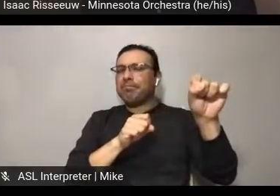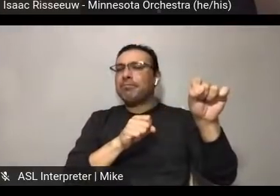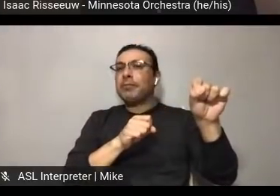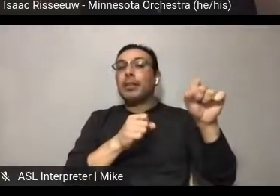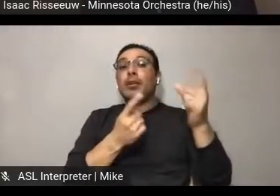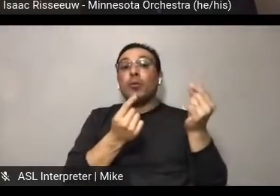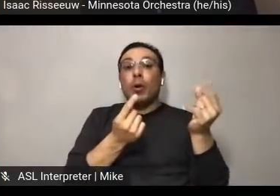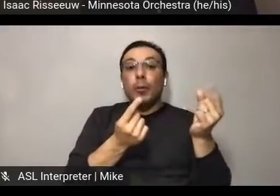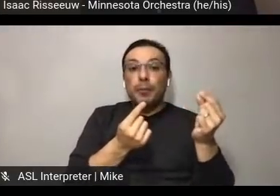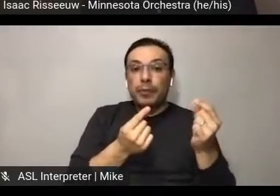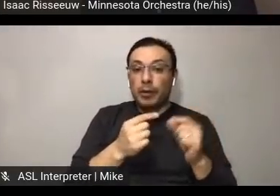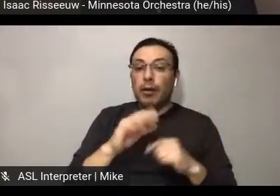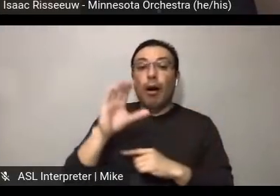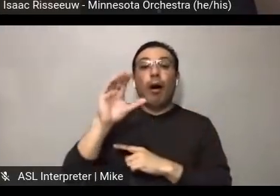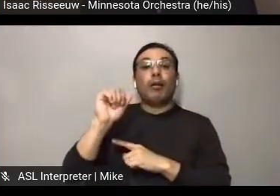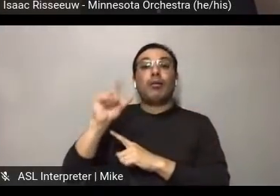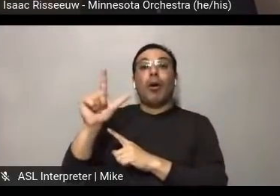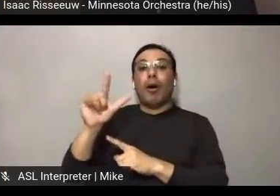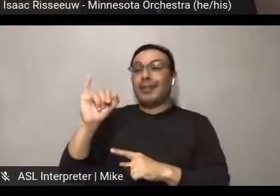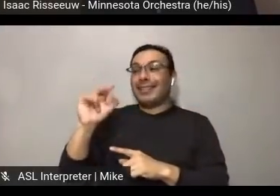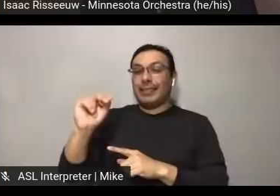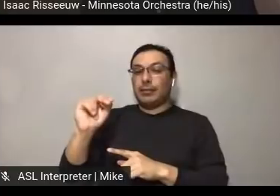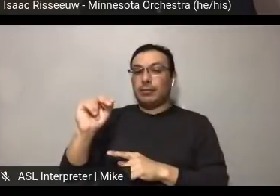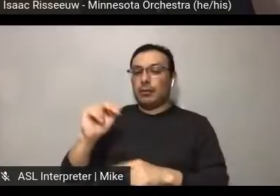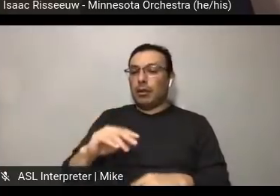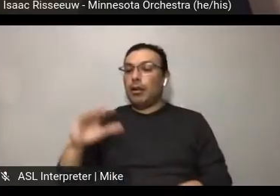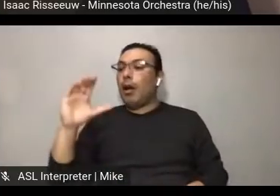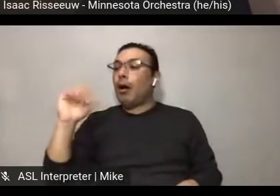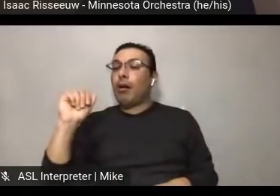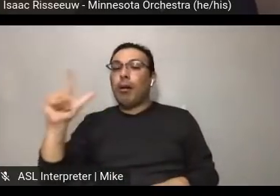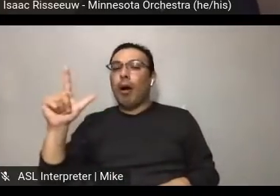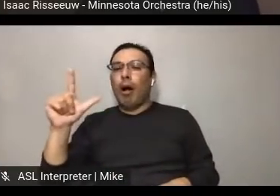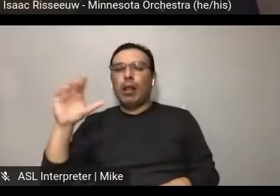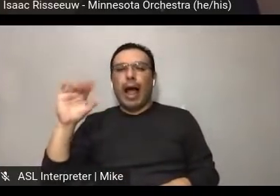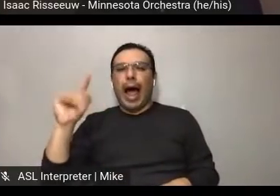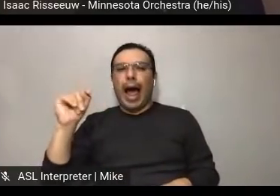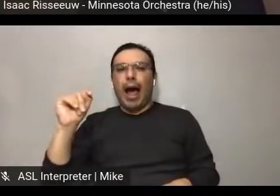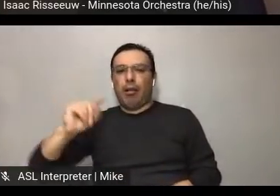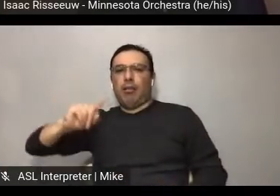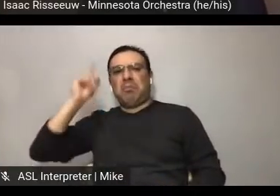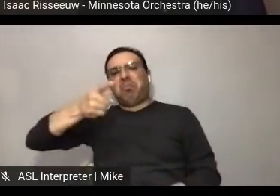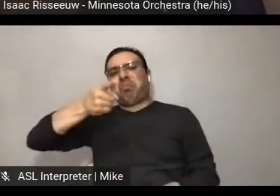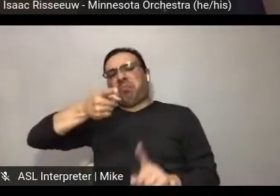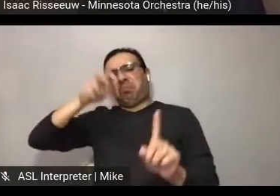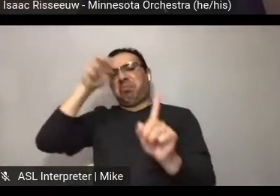calling out? So instead of, you know... kind of putting people